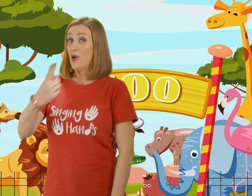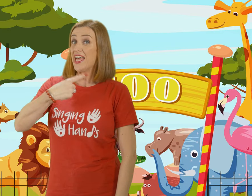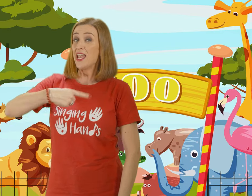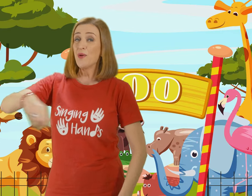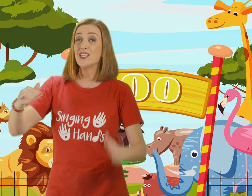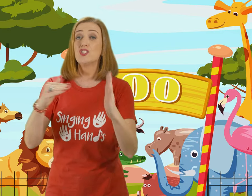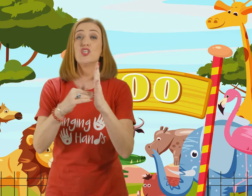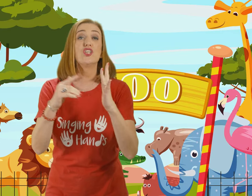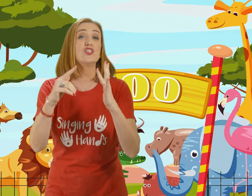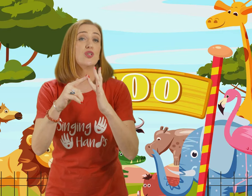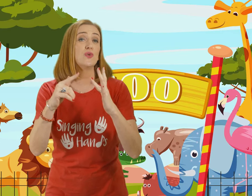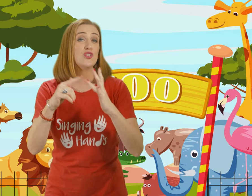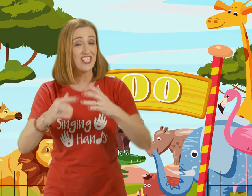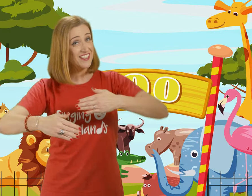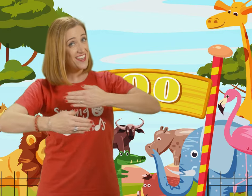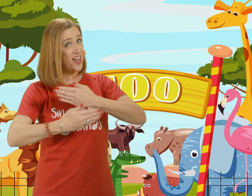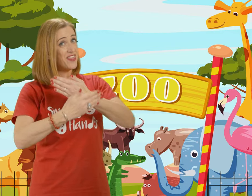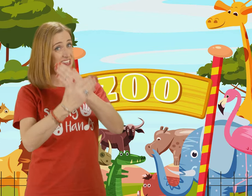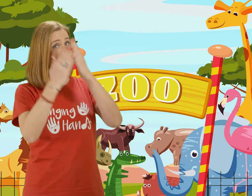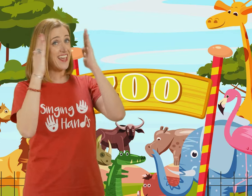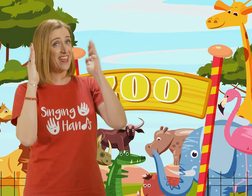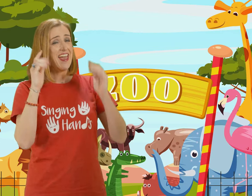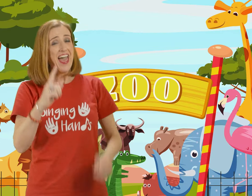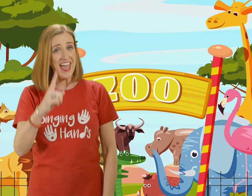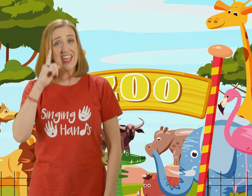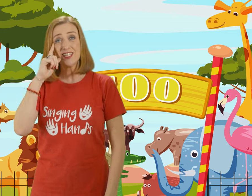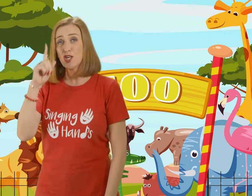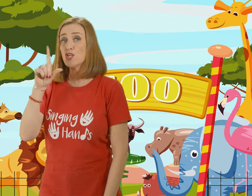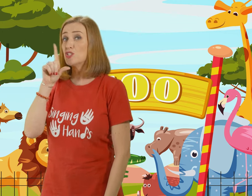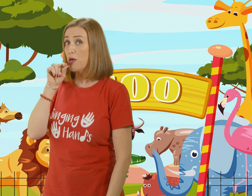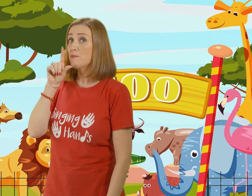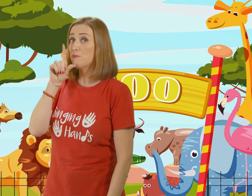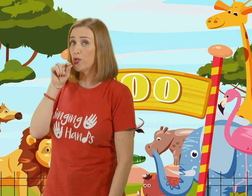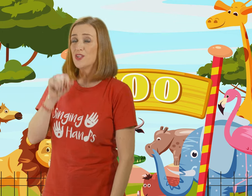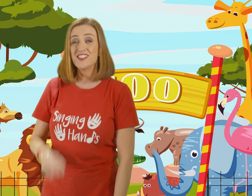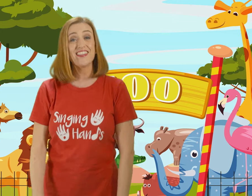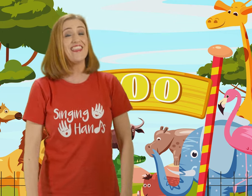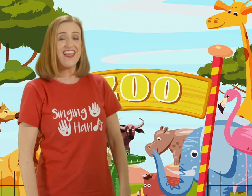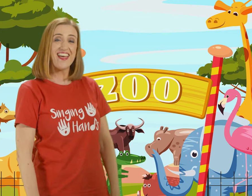Well I went to the Zoo just the other day And I saw some birds in there